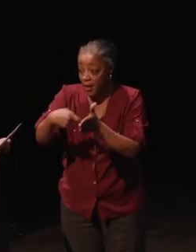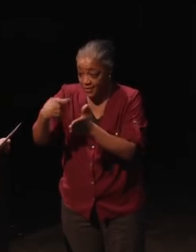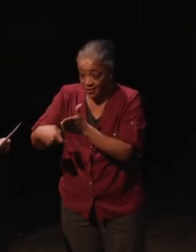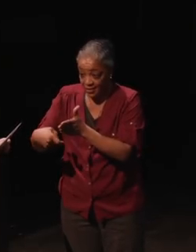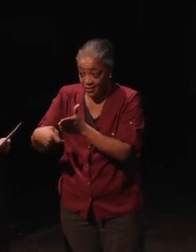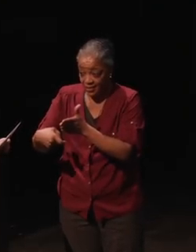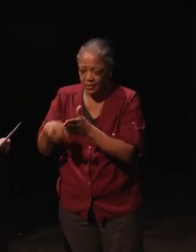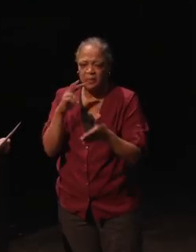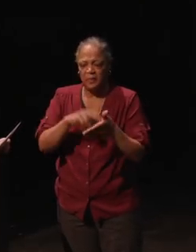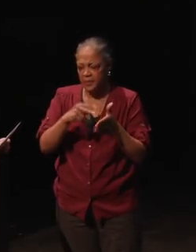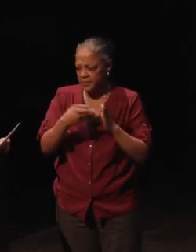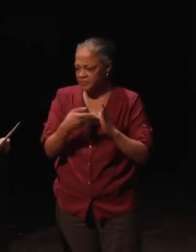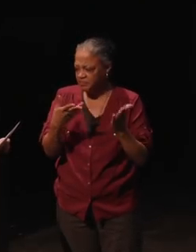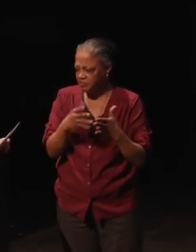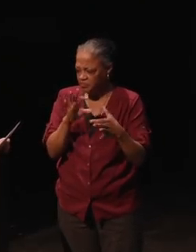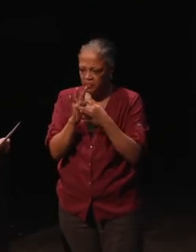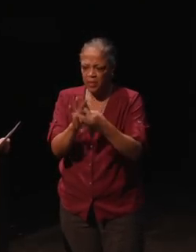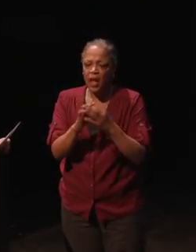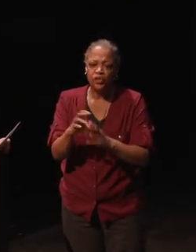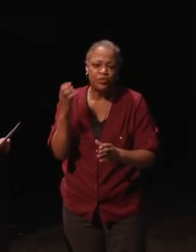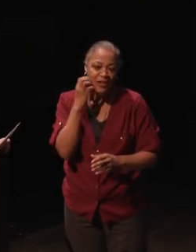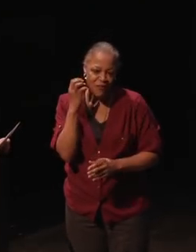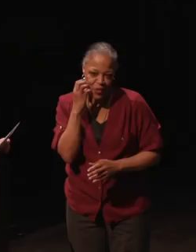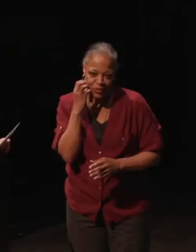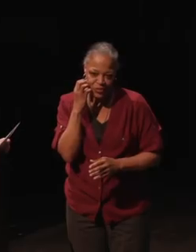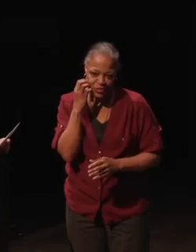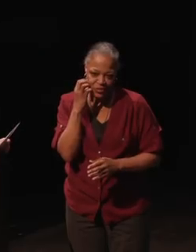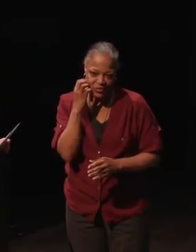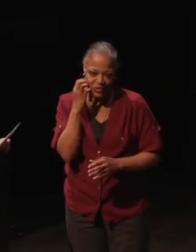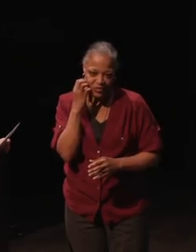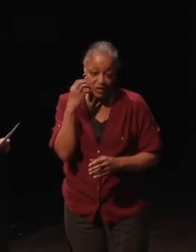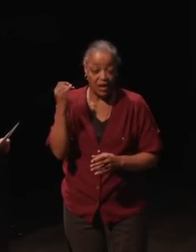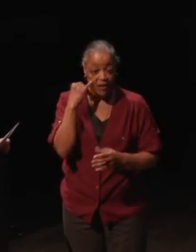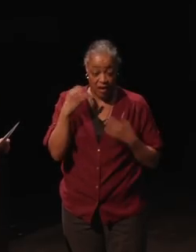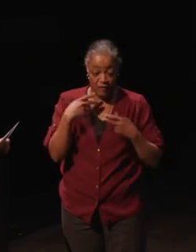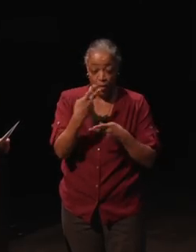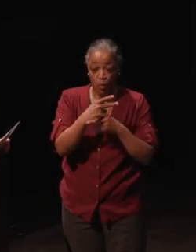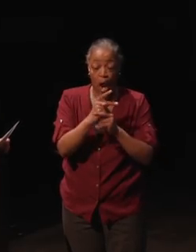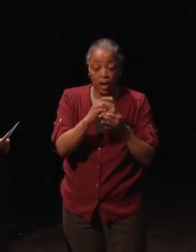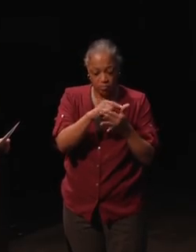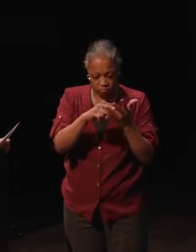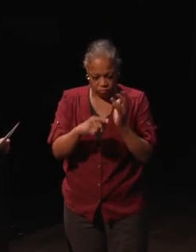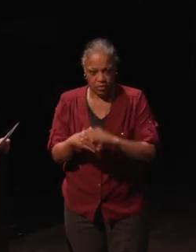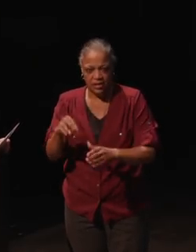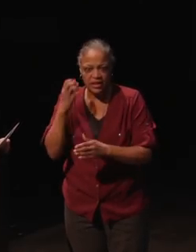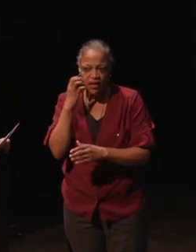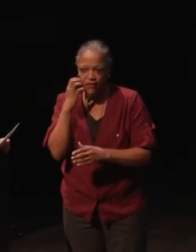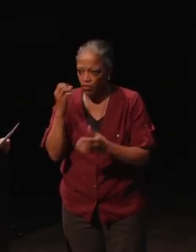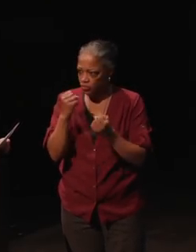it usually applies in cell phones. So, if there's a whole product line of cell phones and